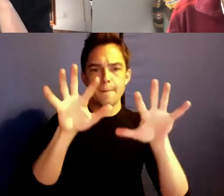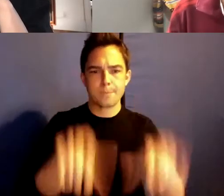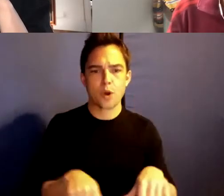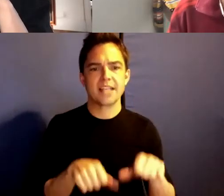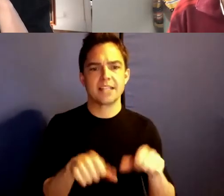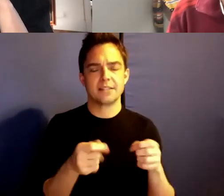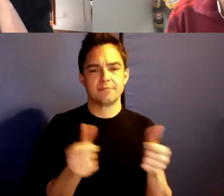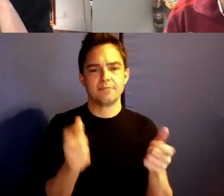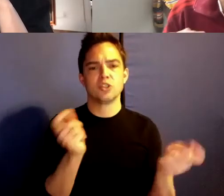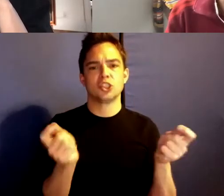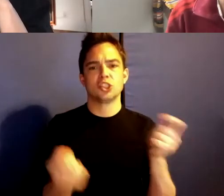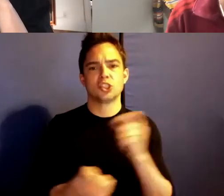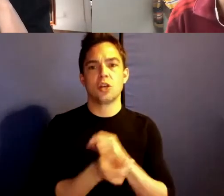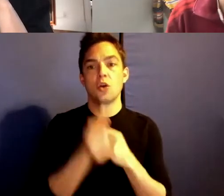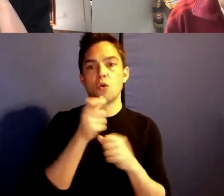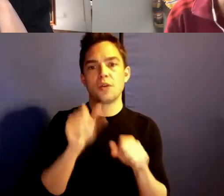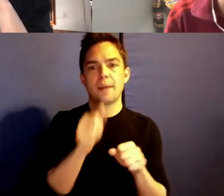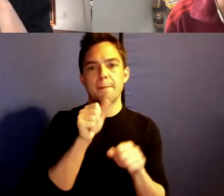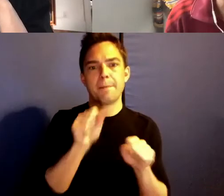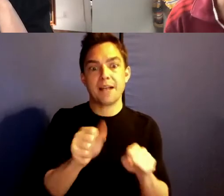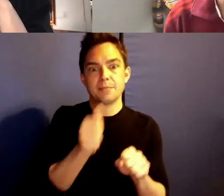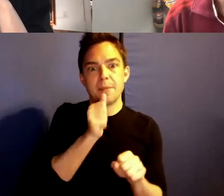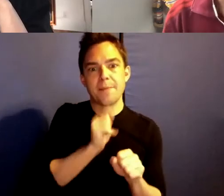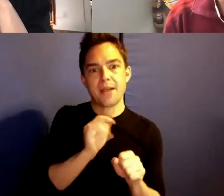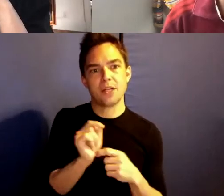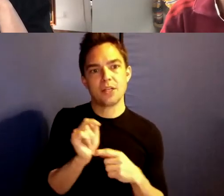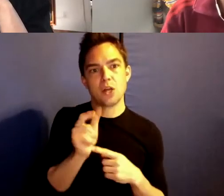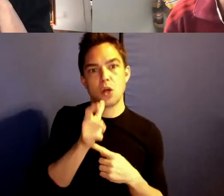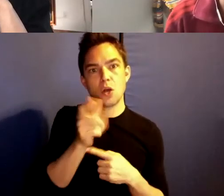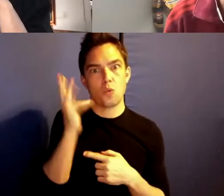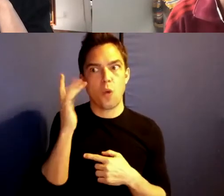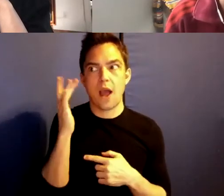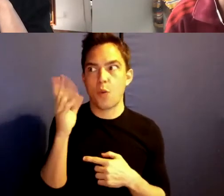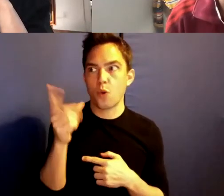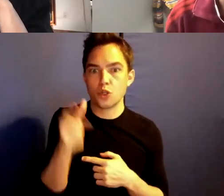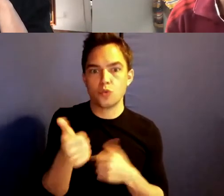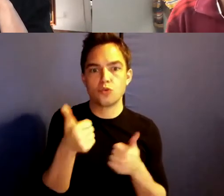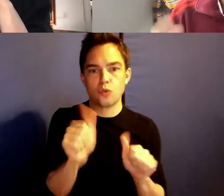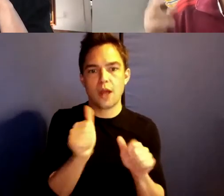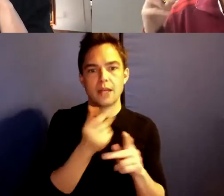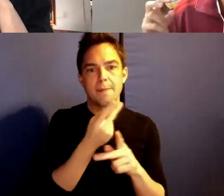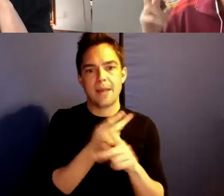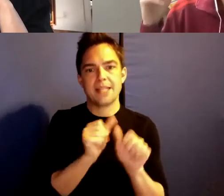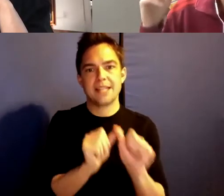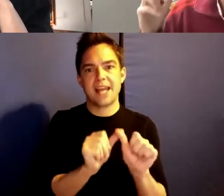Who can possibly get it, and why would you? Why would you try to maintain this idea of